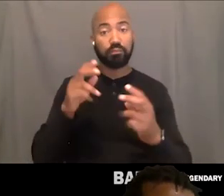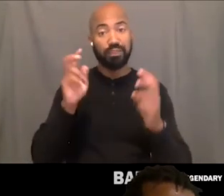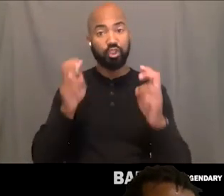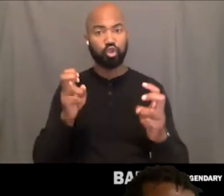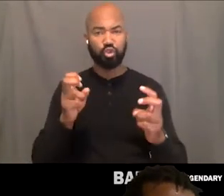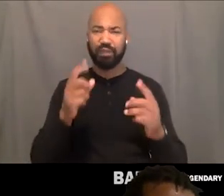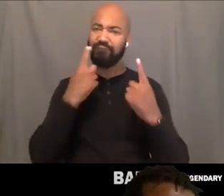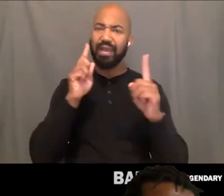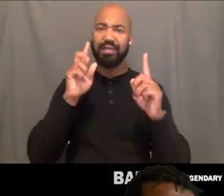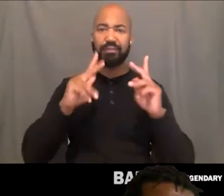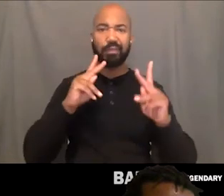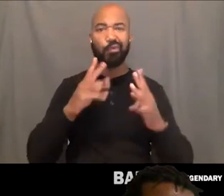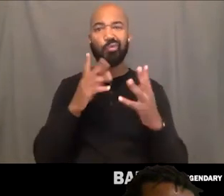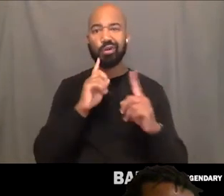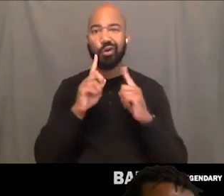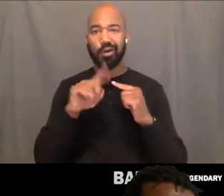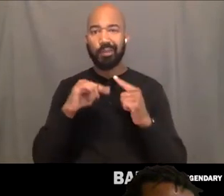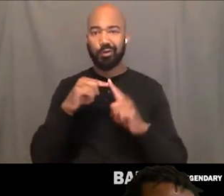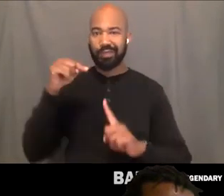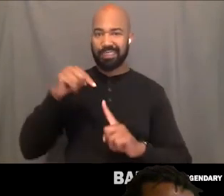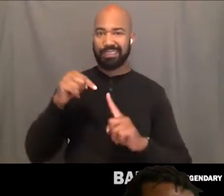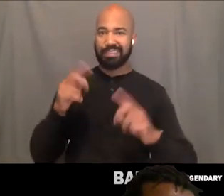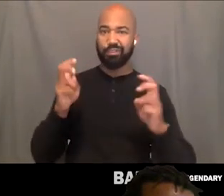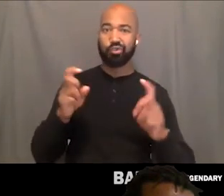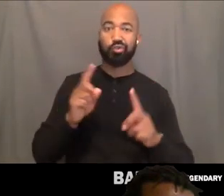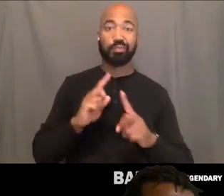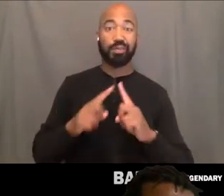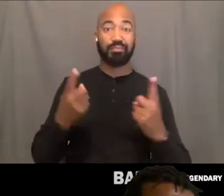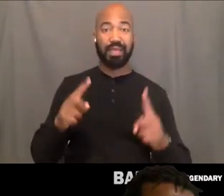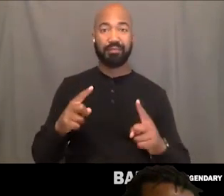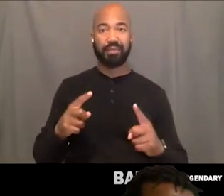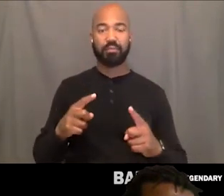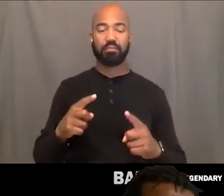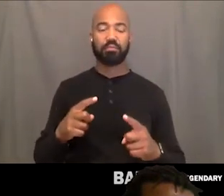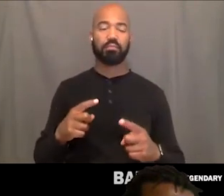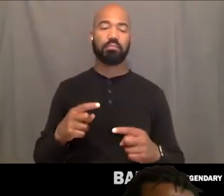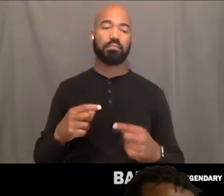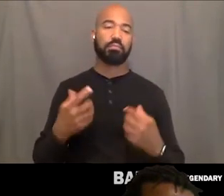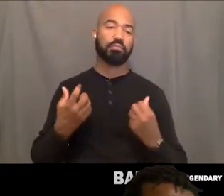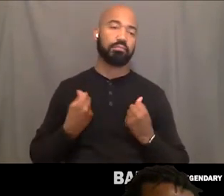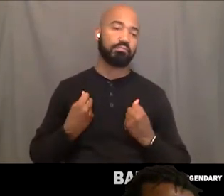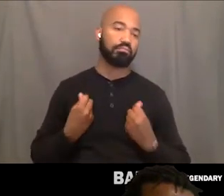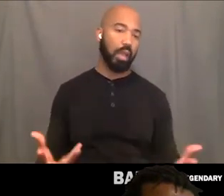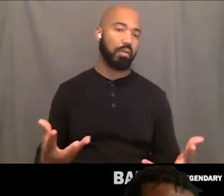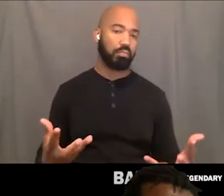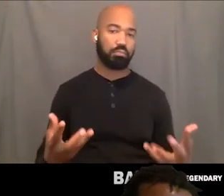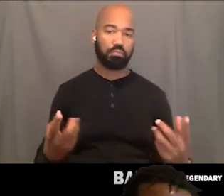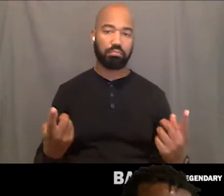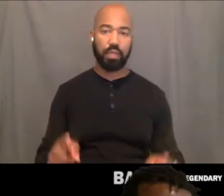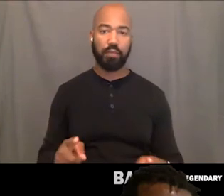but at times it can be draining and you gotta learn how to just take time for yourself.